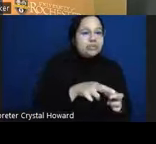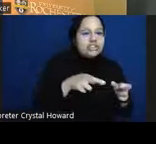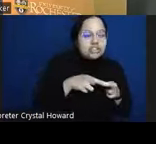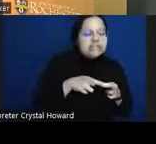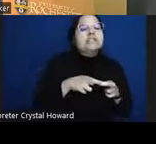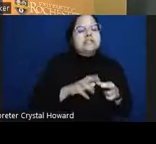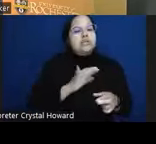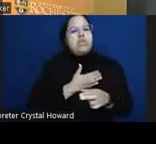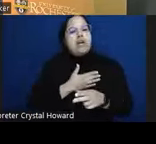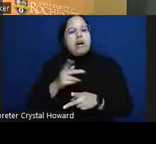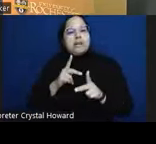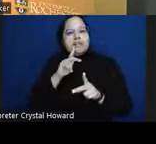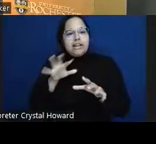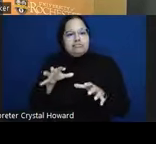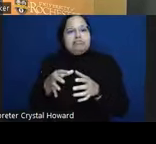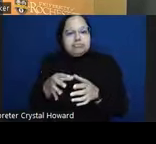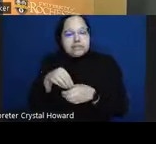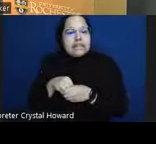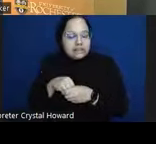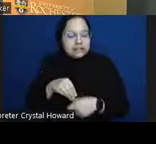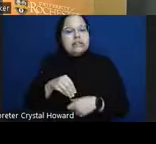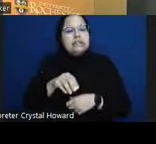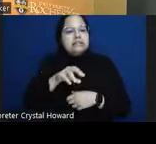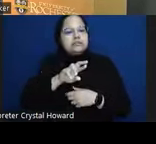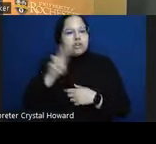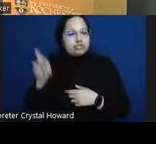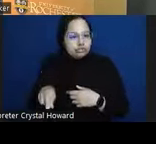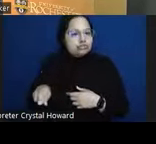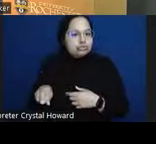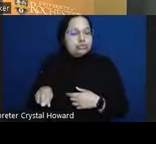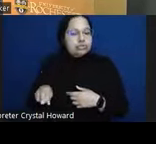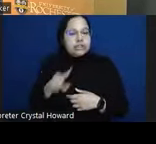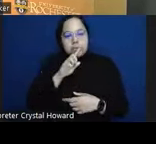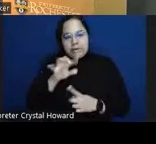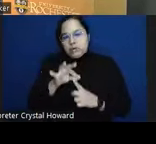that makes um New York unique and Rochester unique is that the majority of our Latino population here